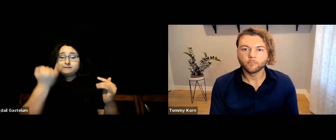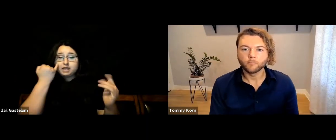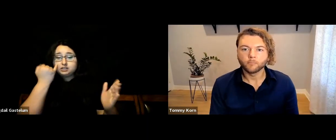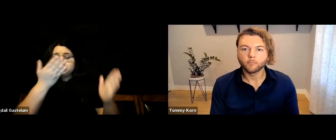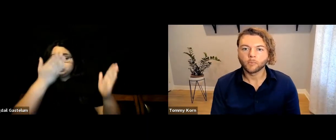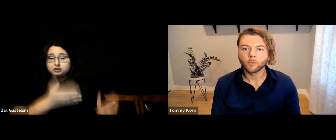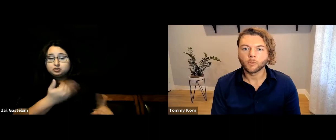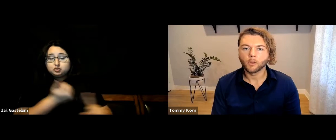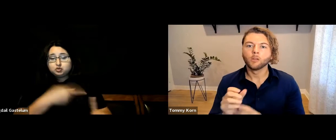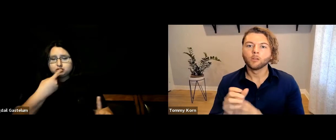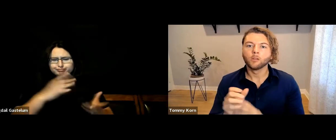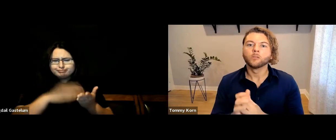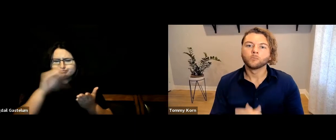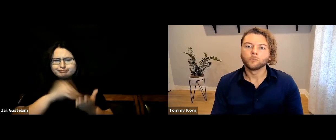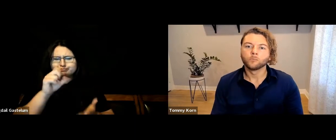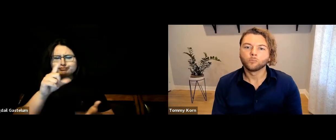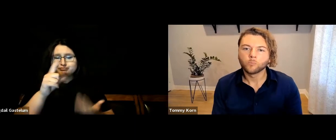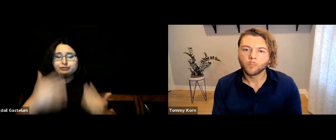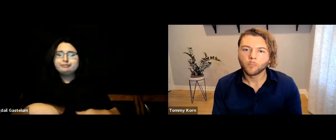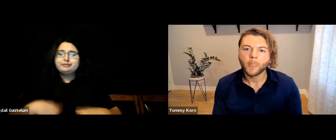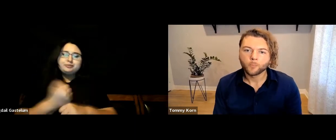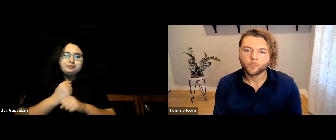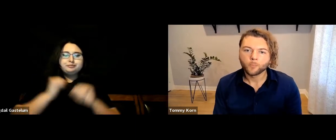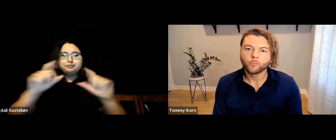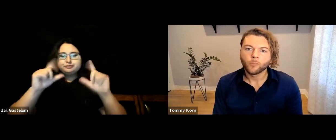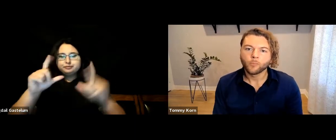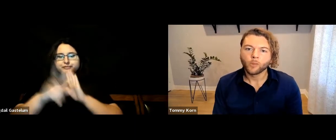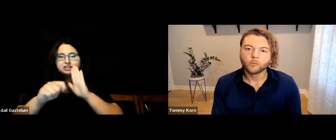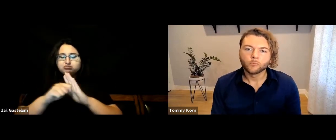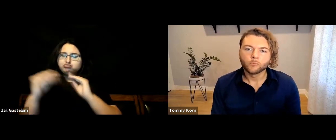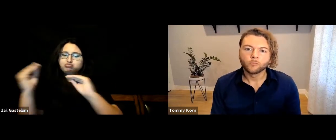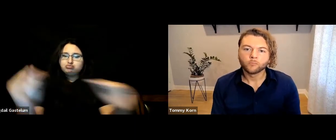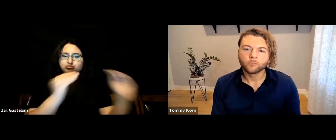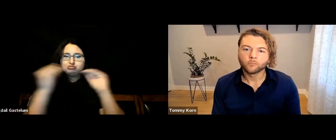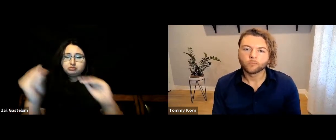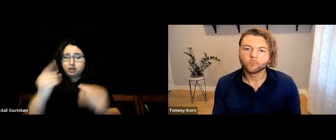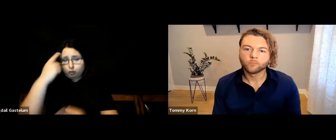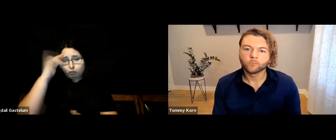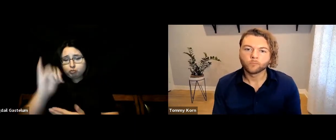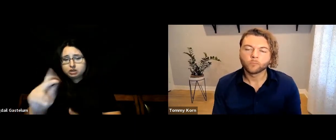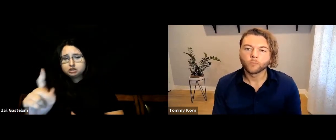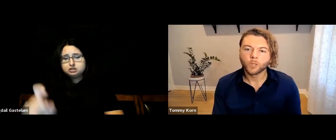What are your thoughts on hearing ASL students posting videos to teach the language?